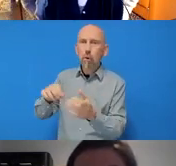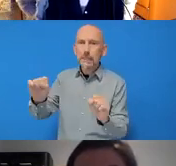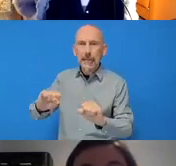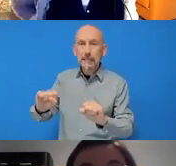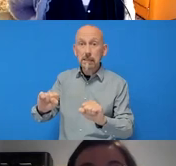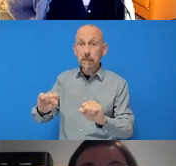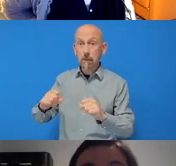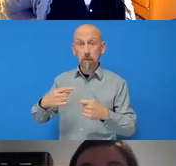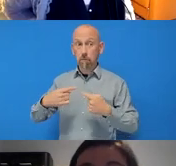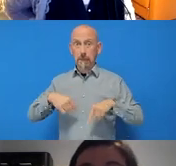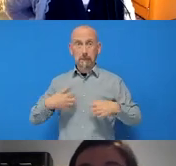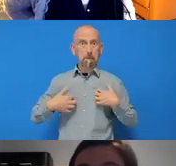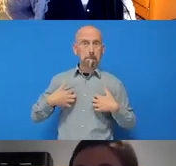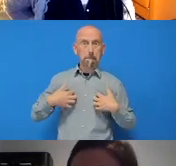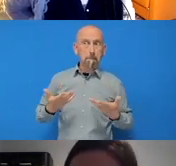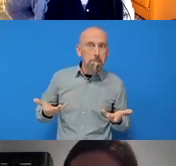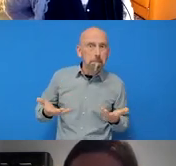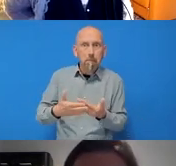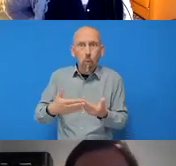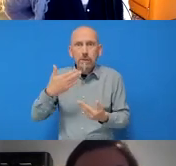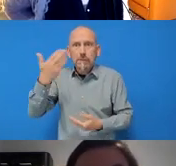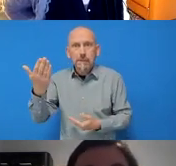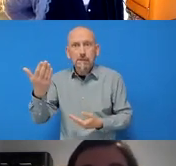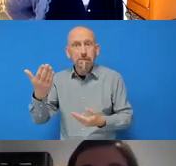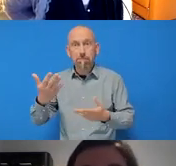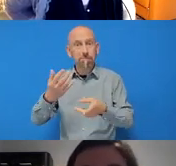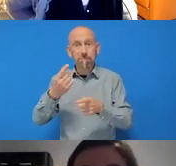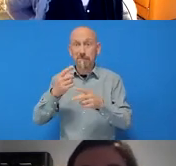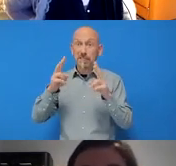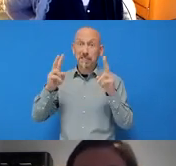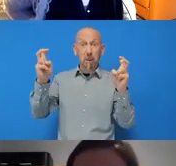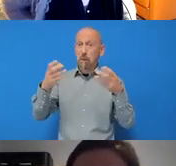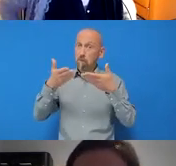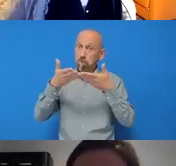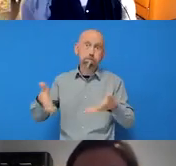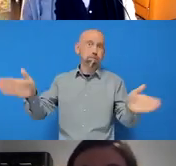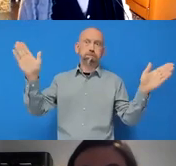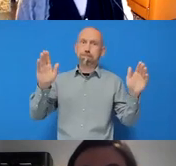You can talk about anything, we are very broad in our topics. Anything, really, to